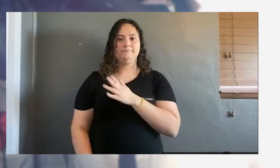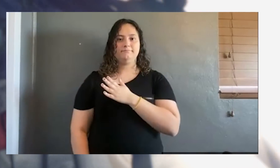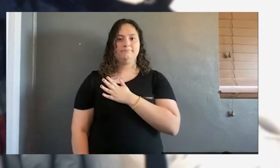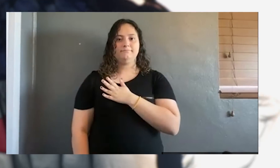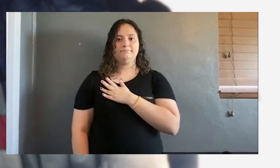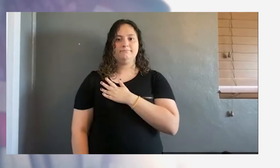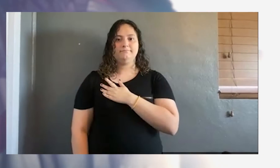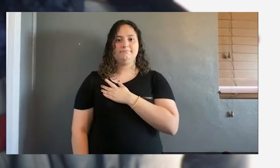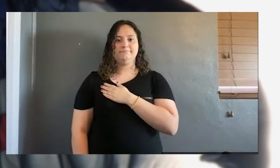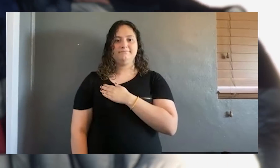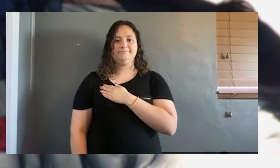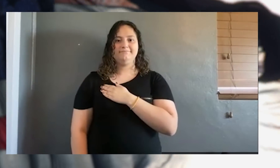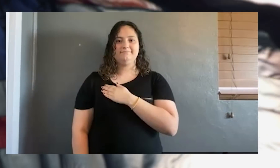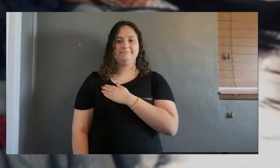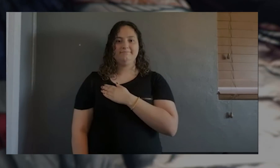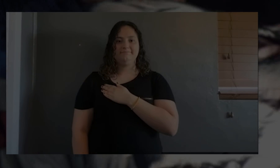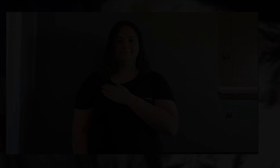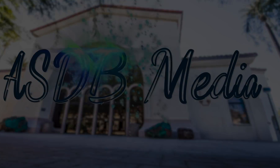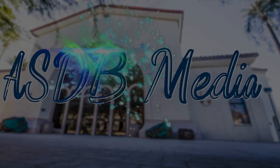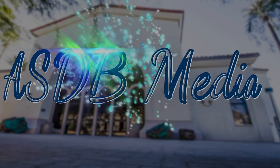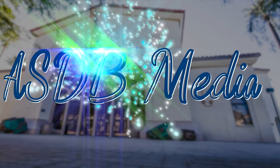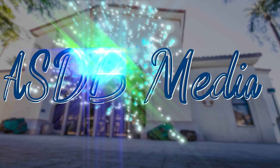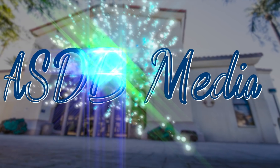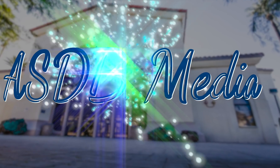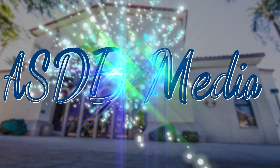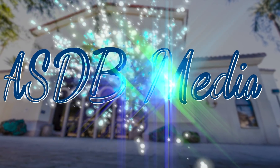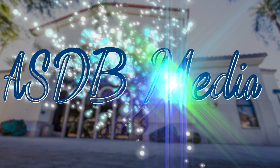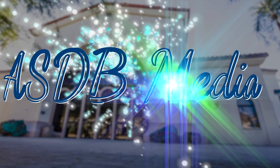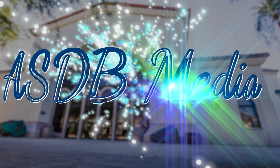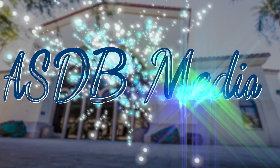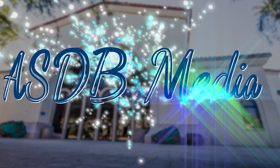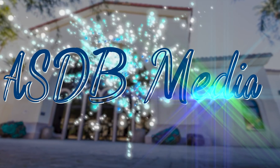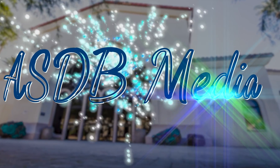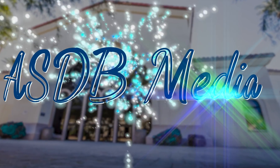WORDS APPEAR OVER IMAGES OF THE BPAC. ASDB MEDIA